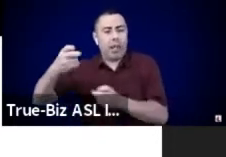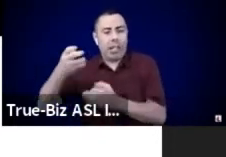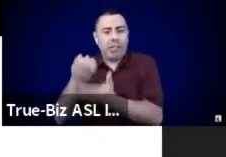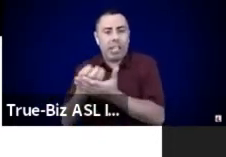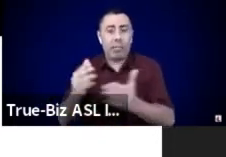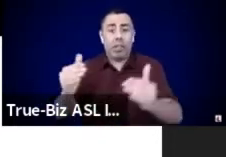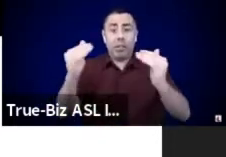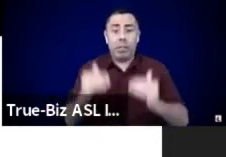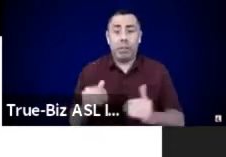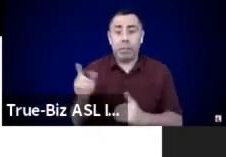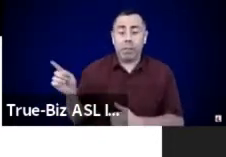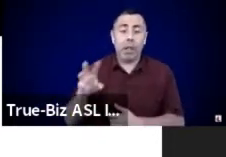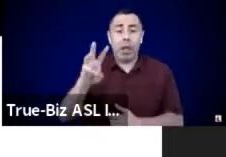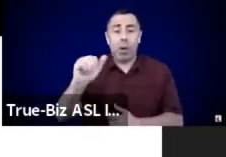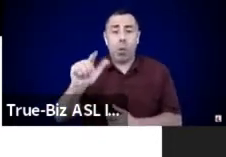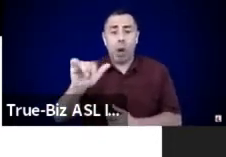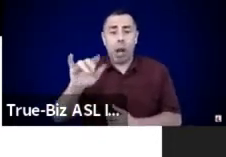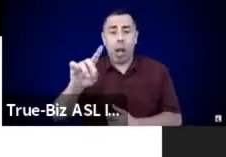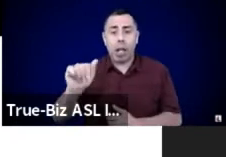What if Land Back had an embodiment?